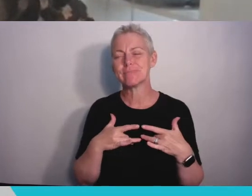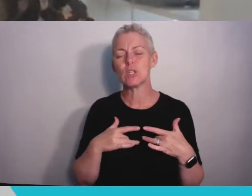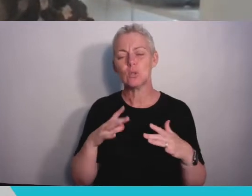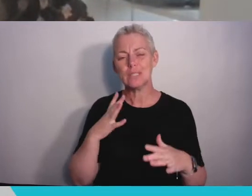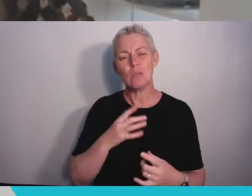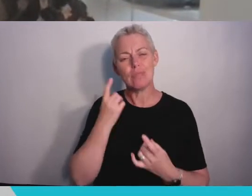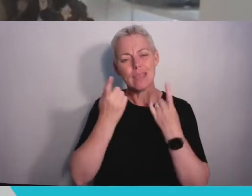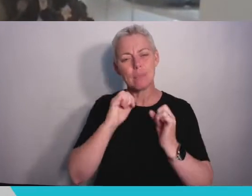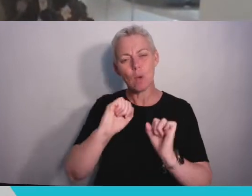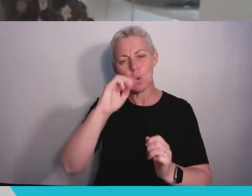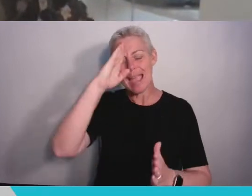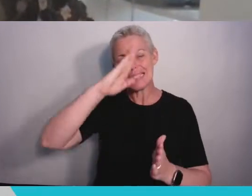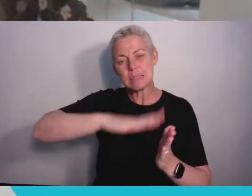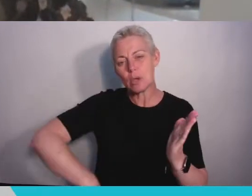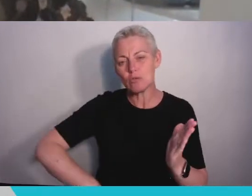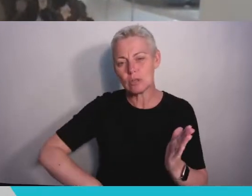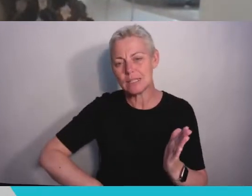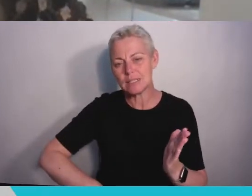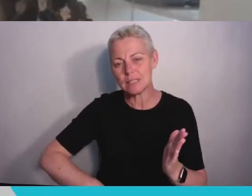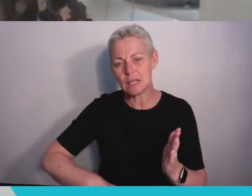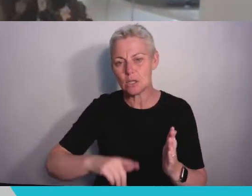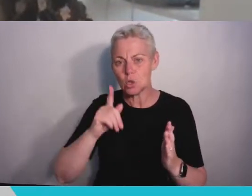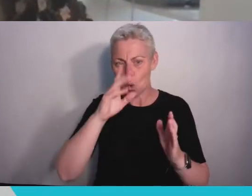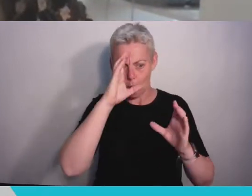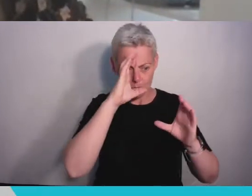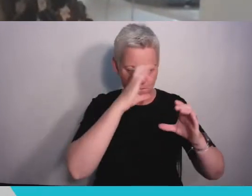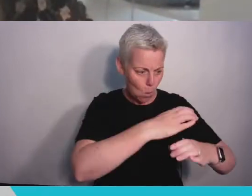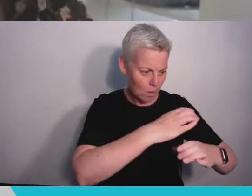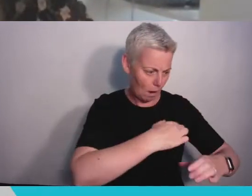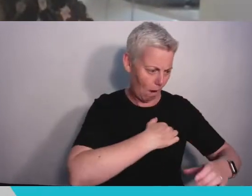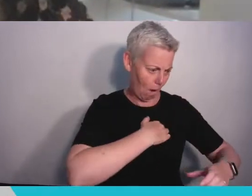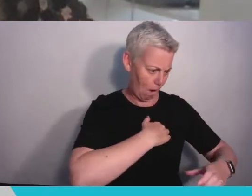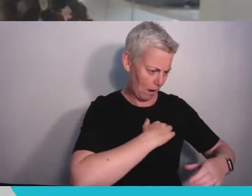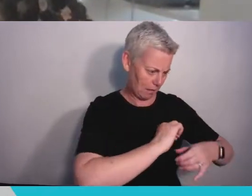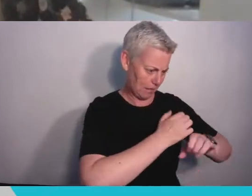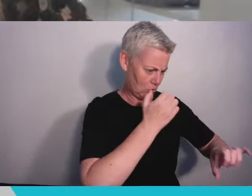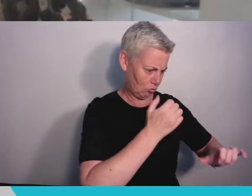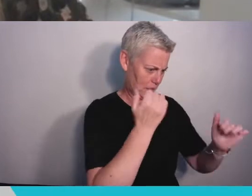of the focal point being finishing your degree in your childhood bedroom. Not only are you